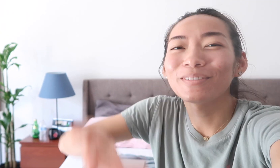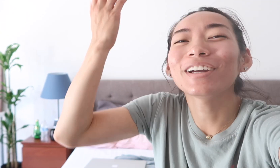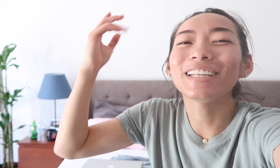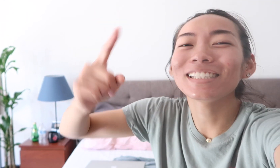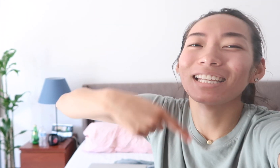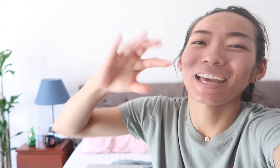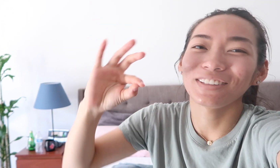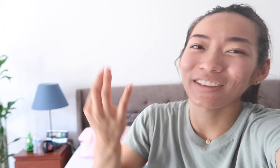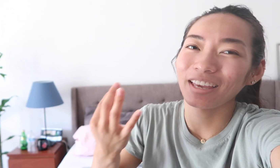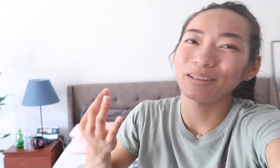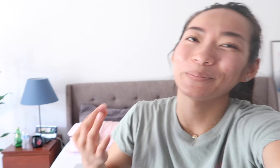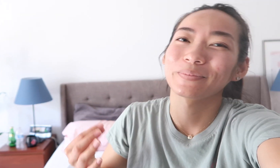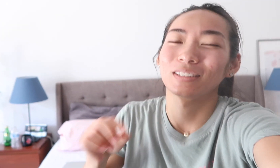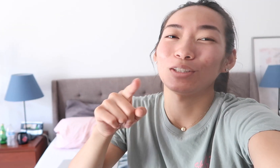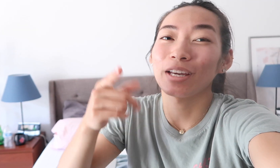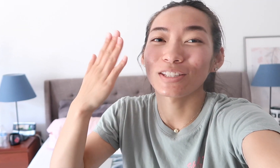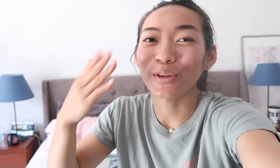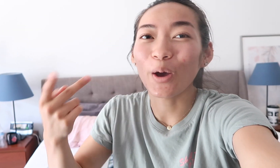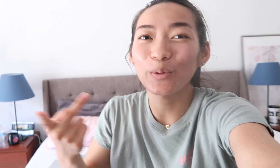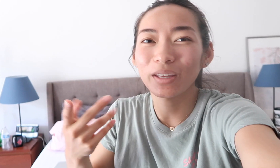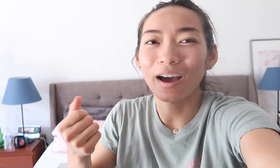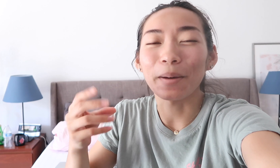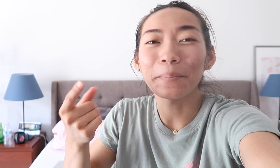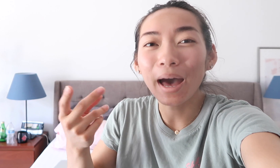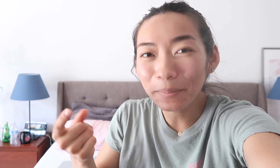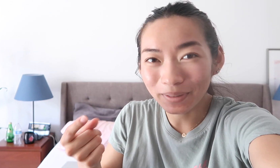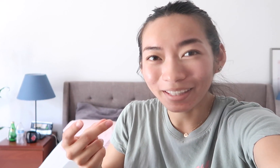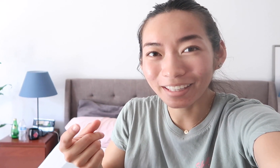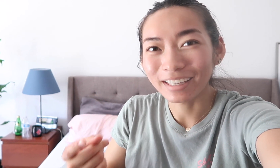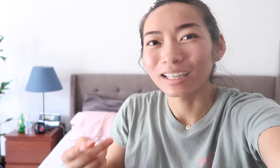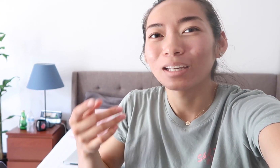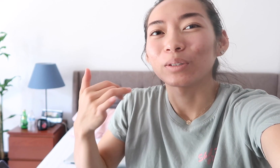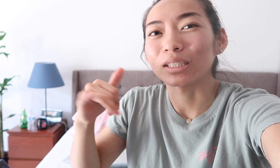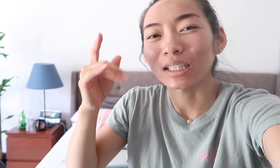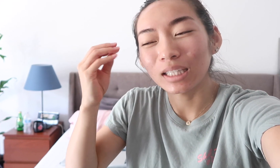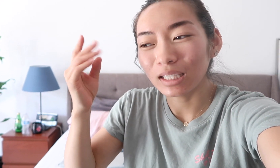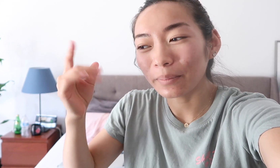good morning Sign Fam so you guys know we got a puppy. We're still thinking